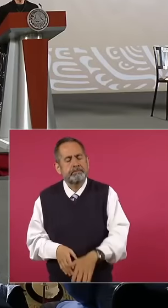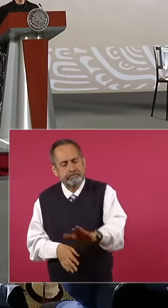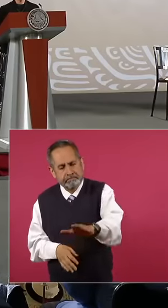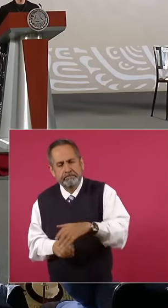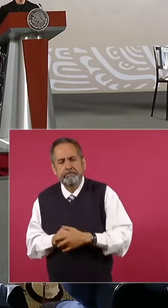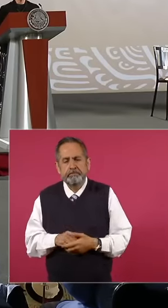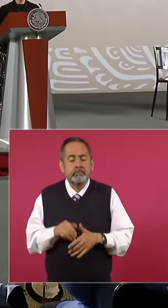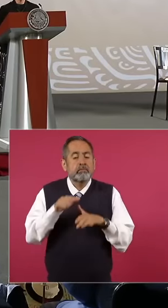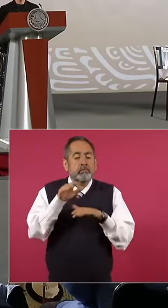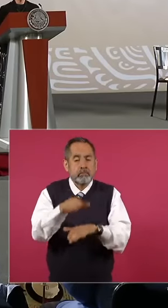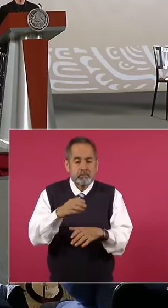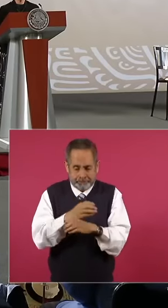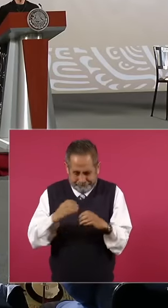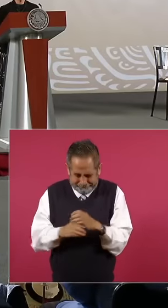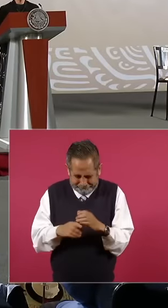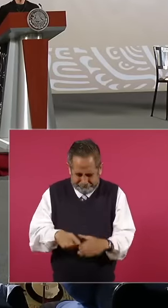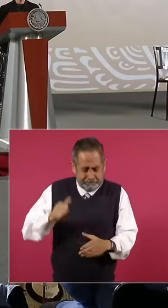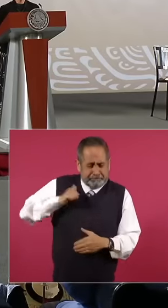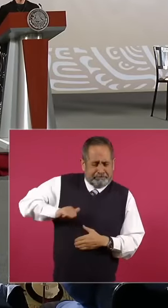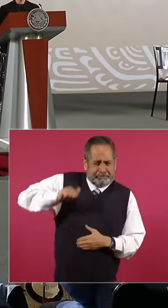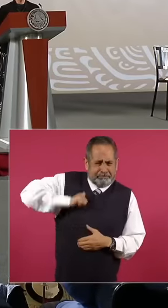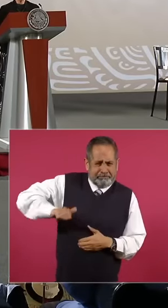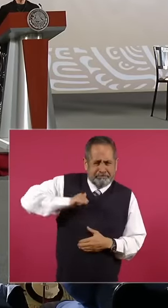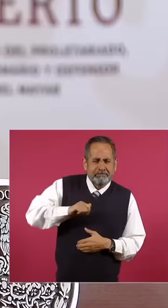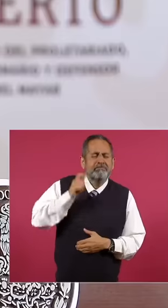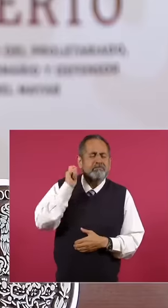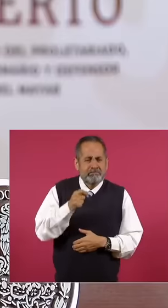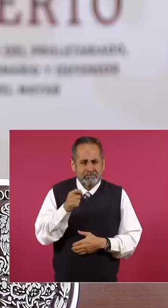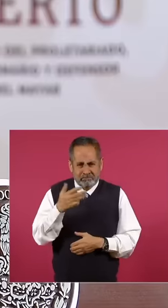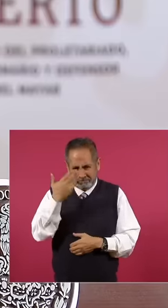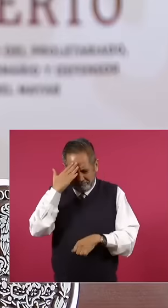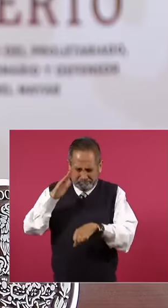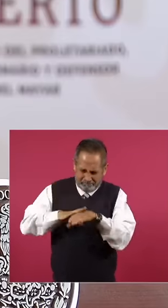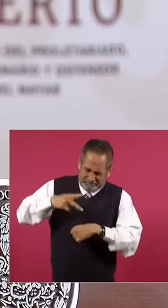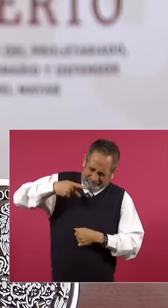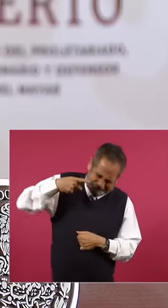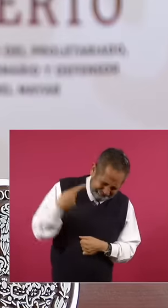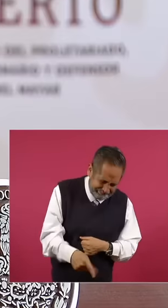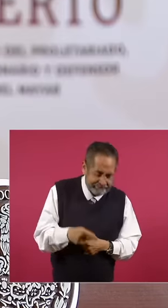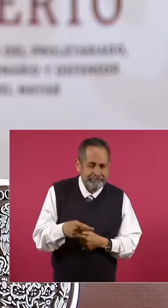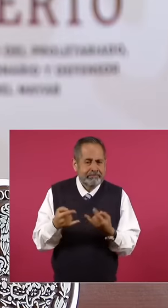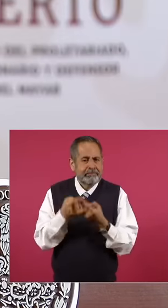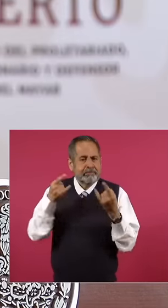includes the pieces archaeological the defense of the historical and cultural heritage of Mexico that is